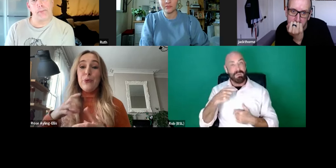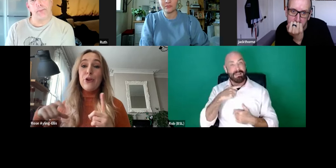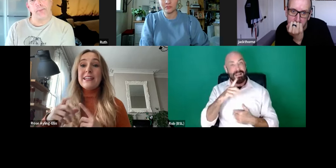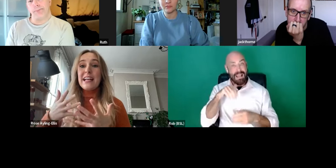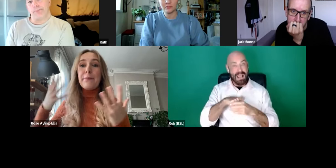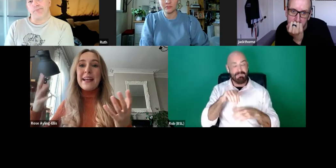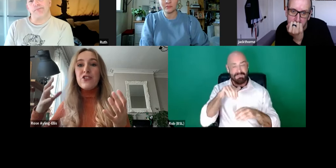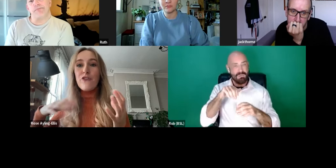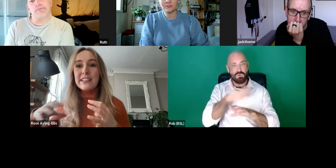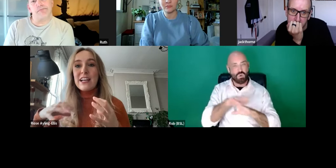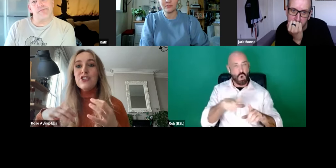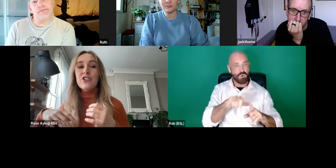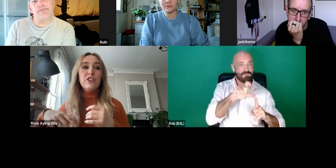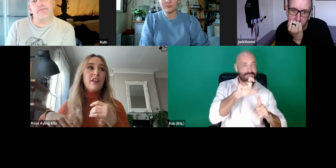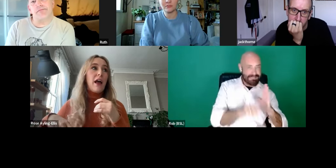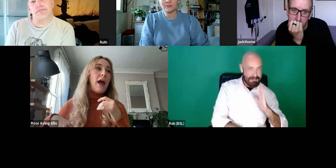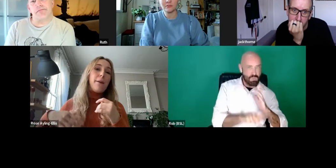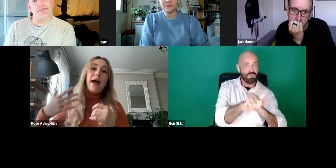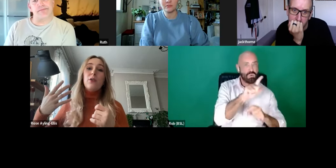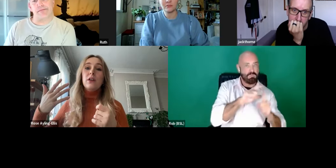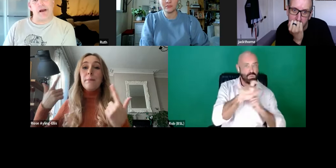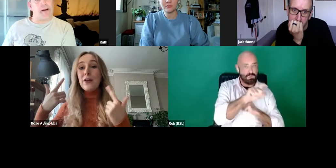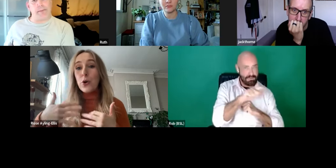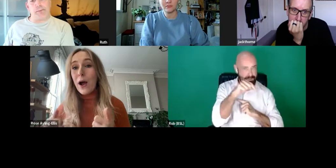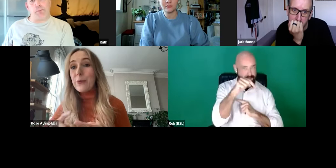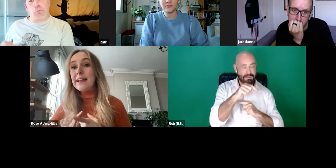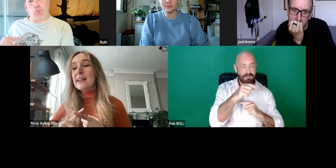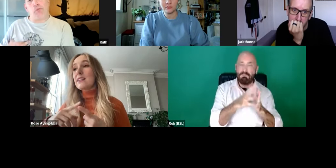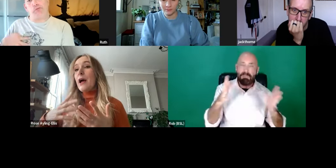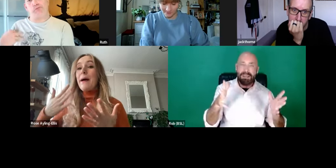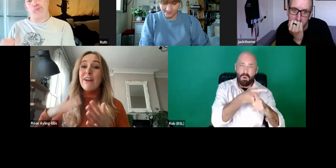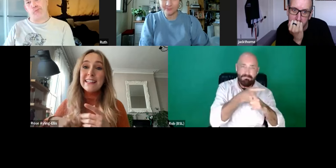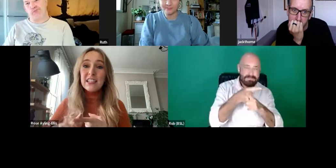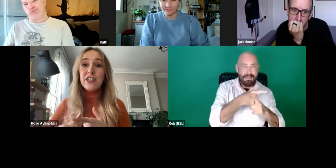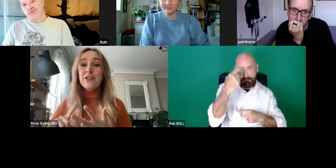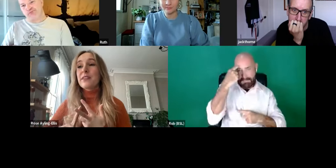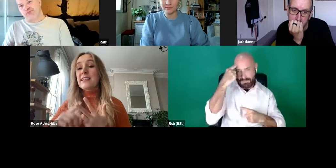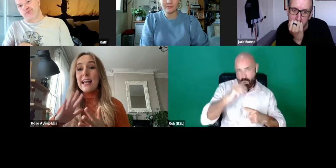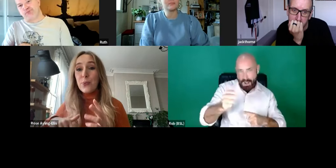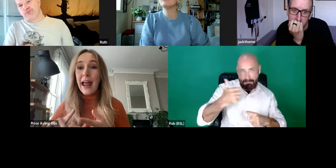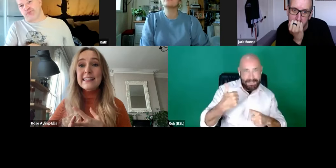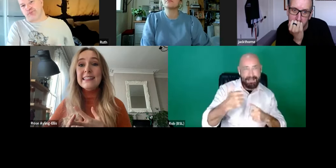community there's a big conversation about mental well-being, about racism and sexuality.